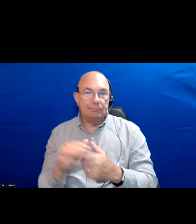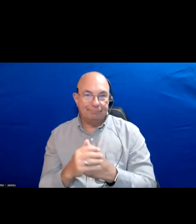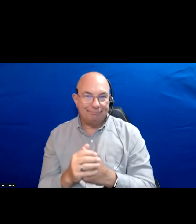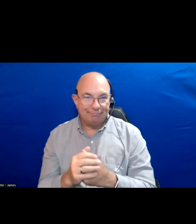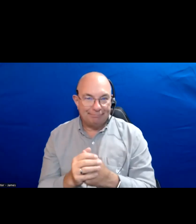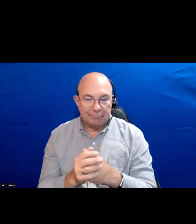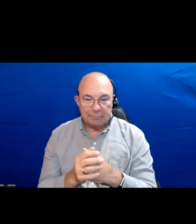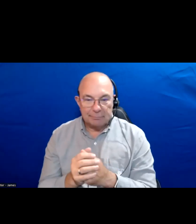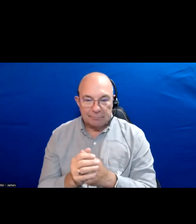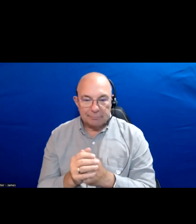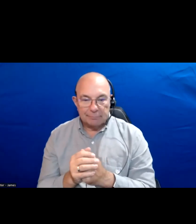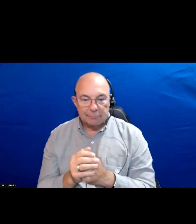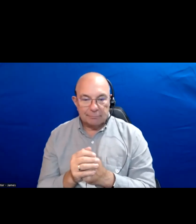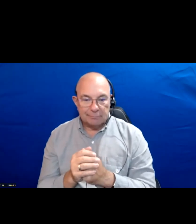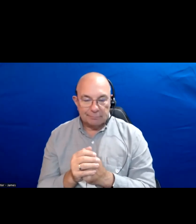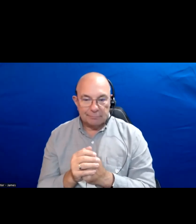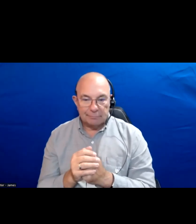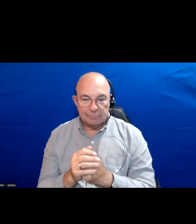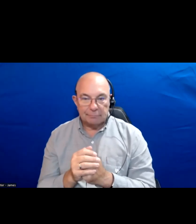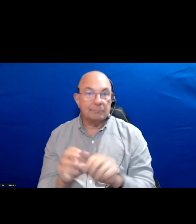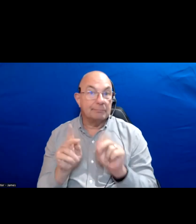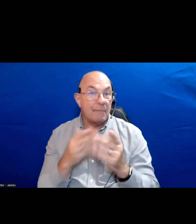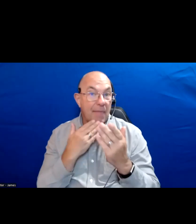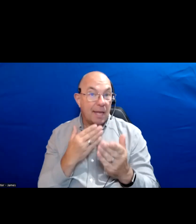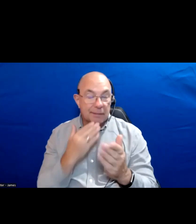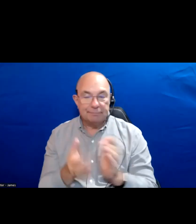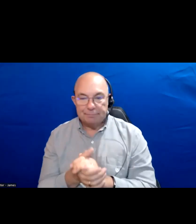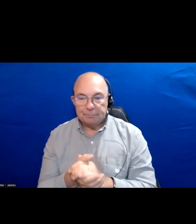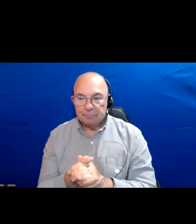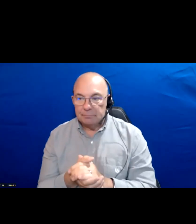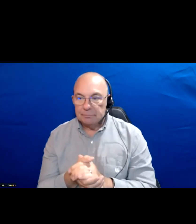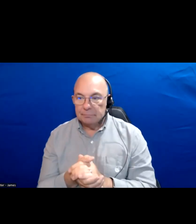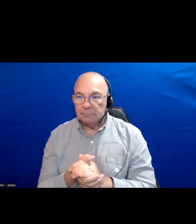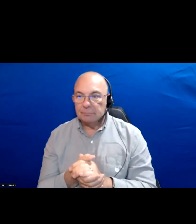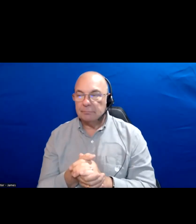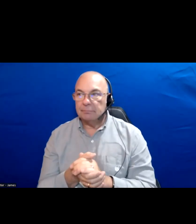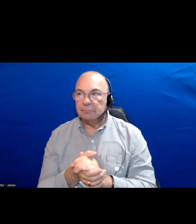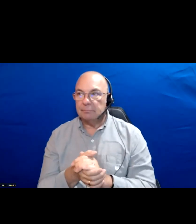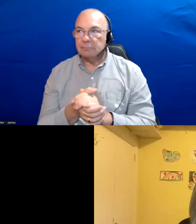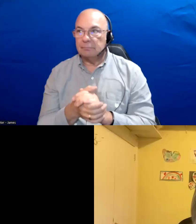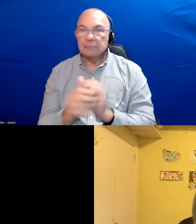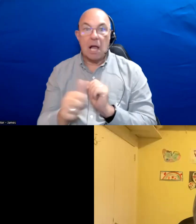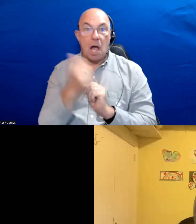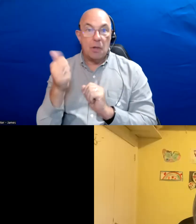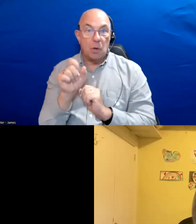Thanks Heather. I am going to move on to the next question is anybody wants to jump in?